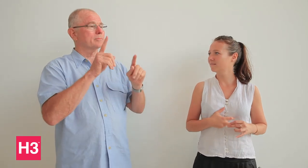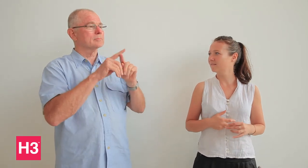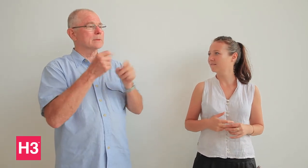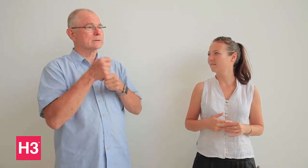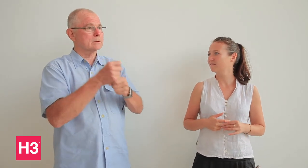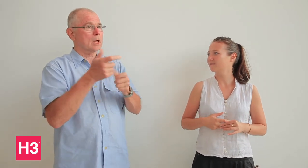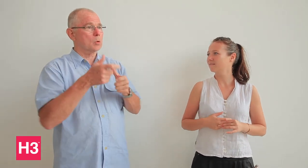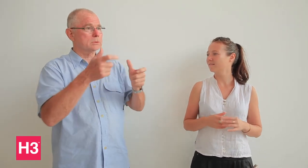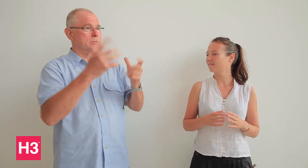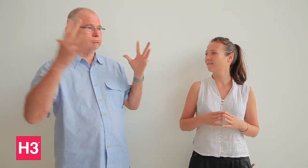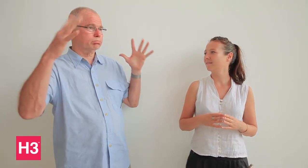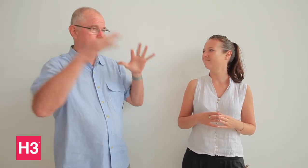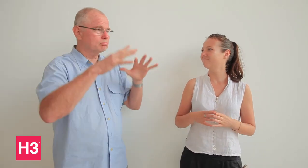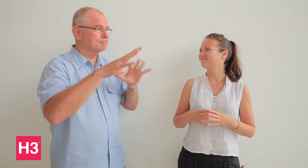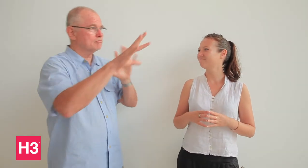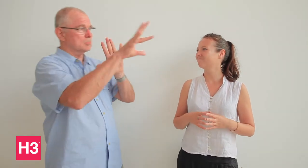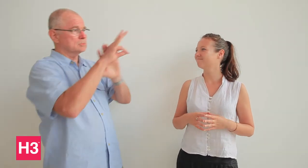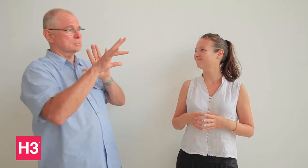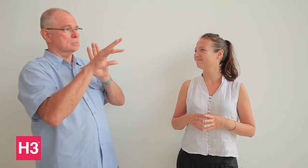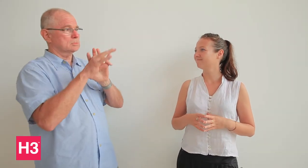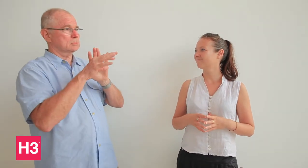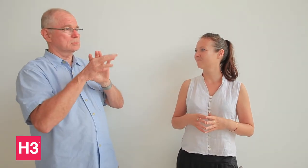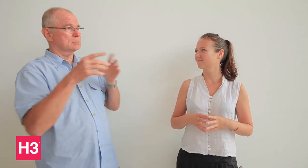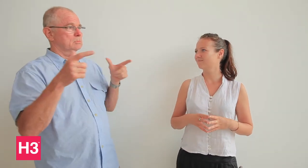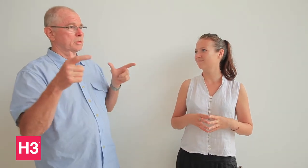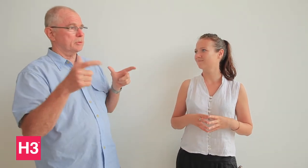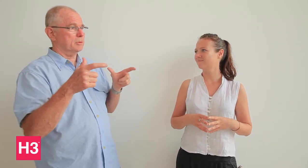for board member position is declining. Some people who are interested